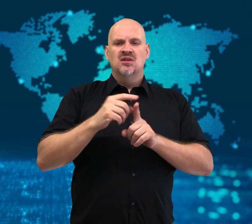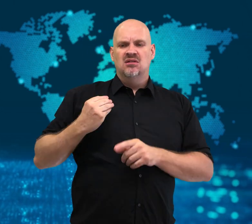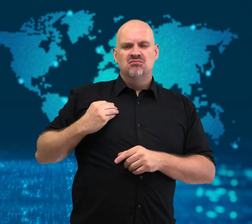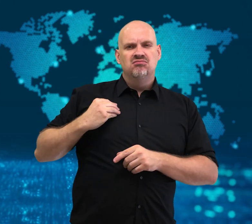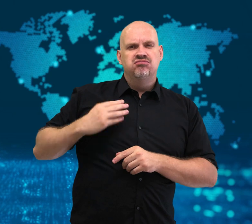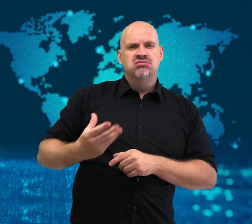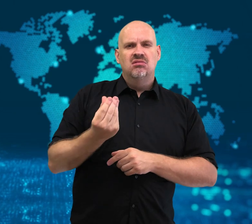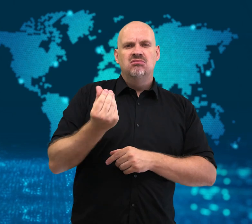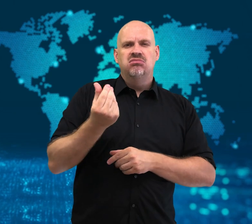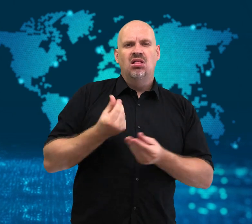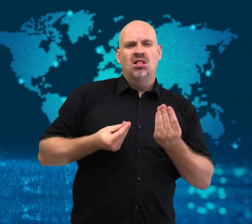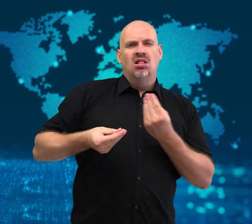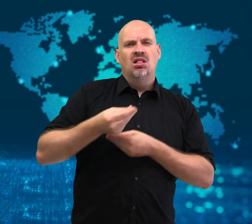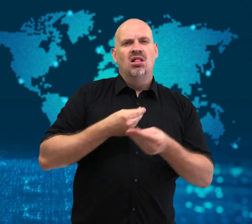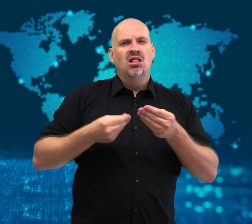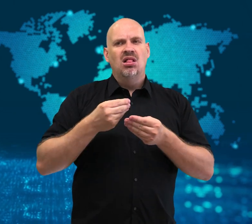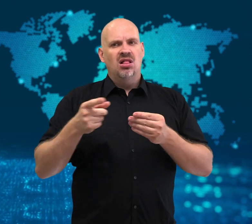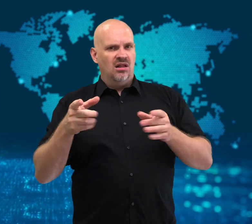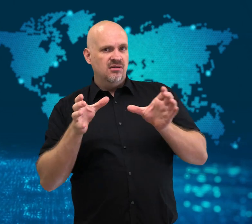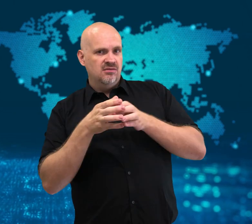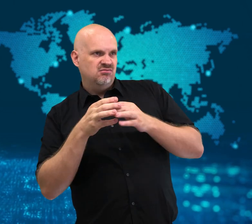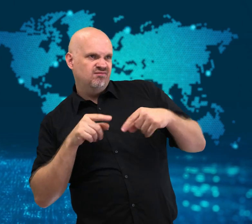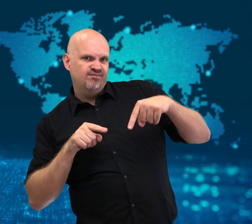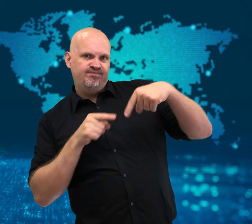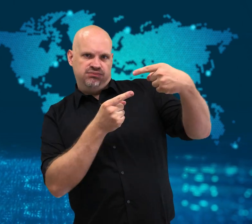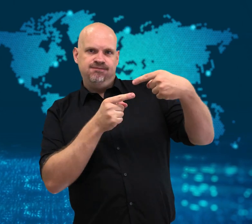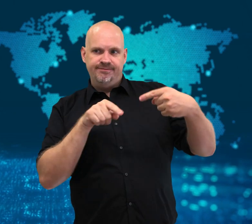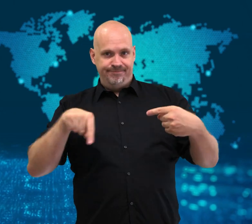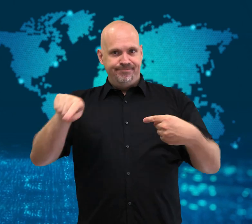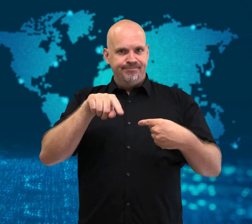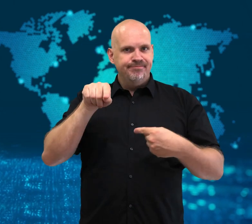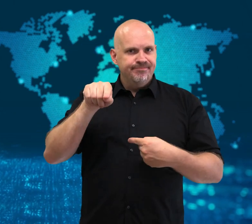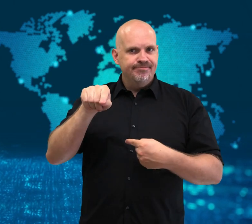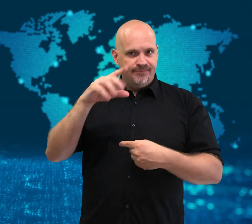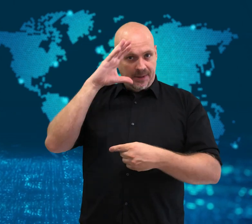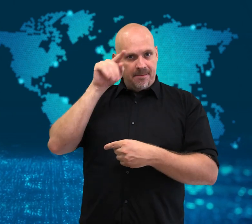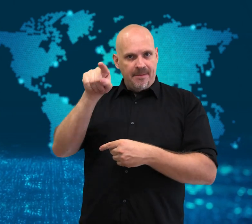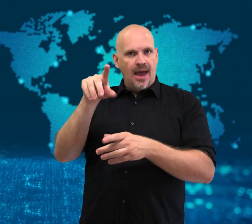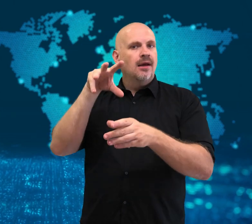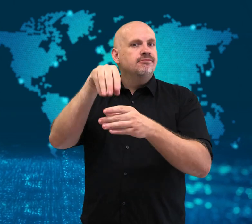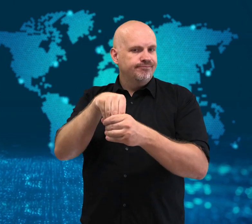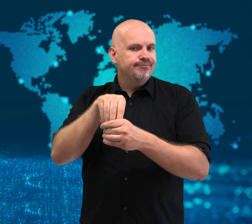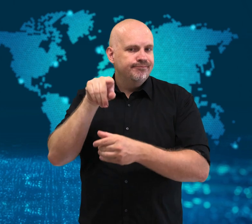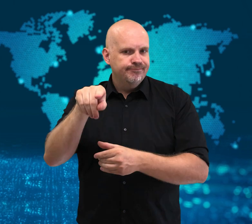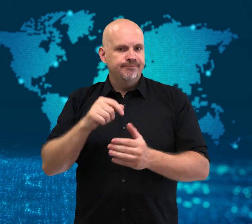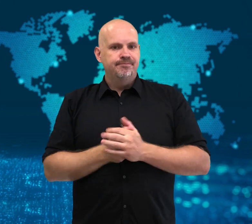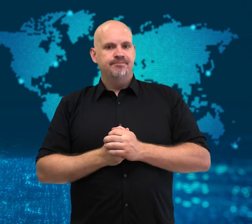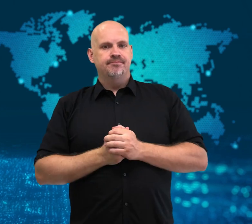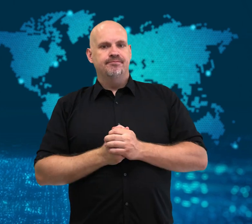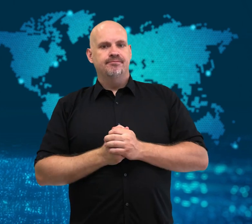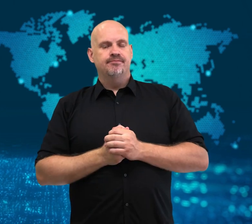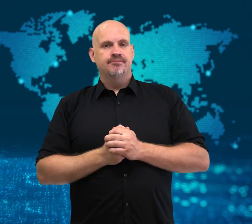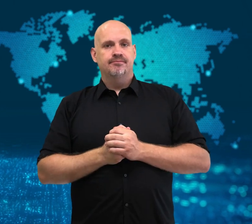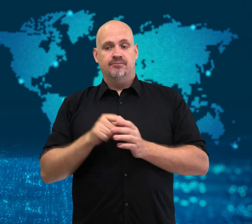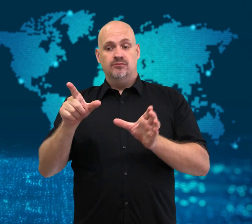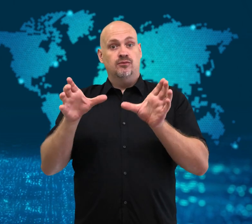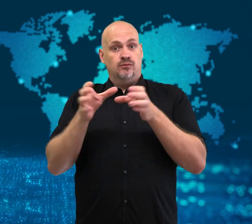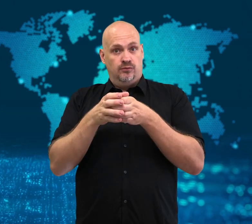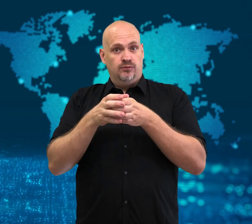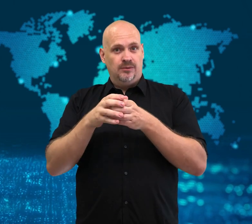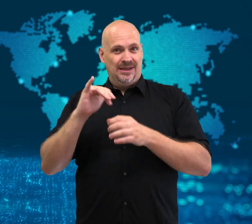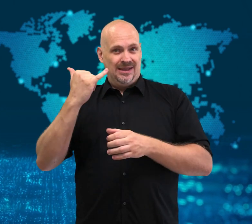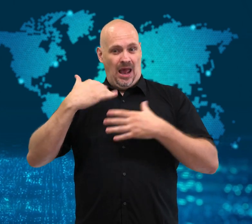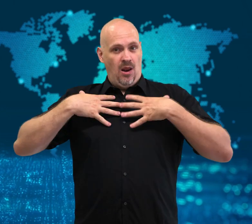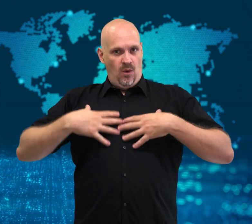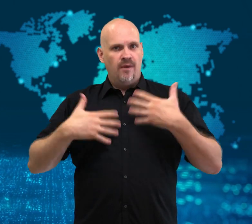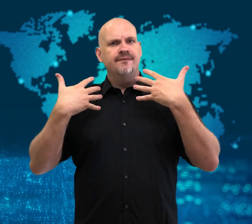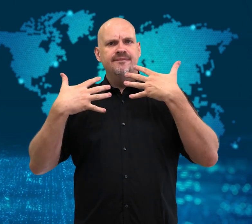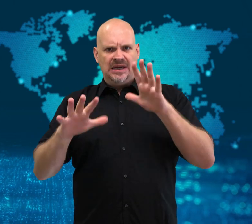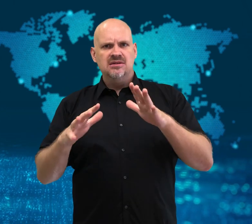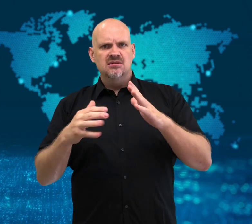but French media has identified him as being part of the “yellow vest movement,”